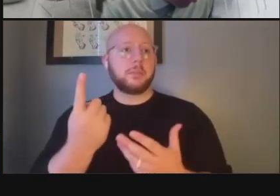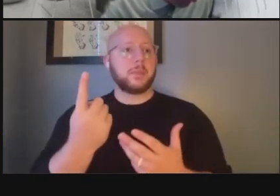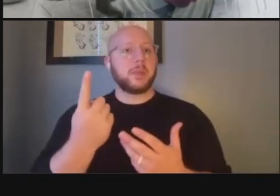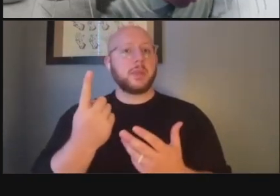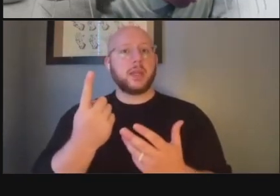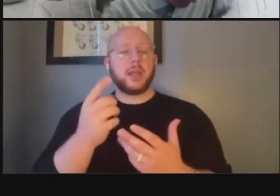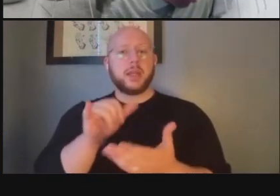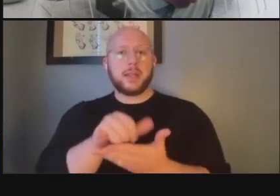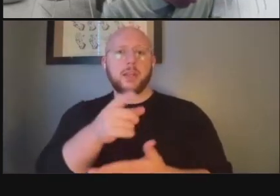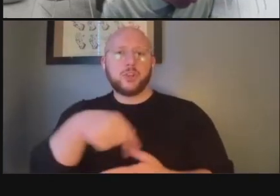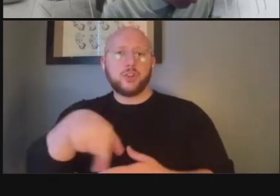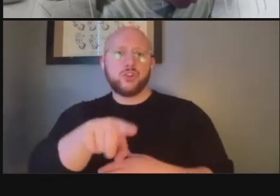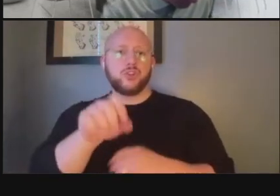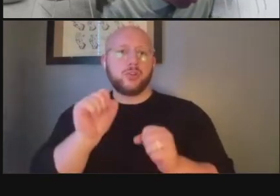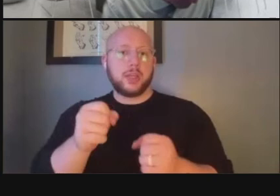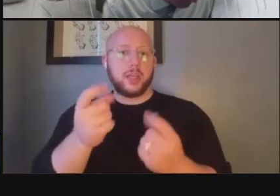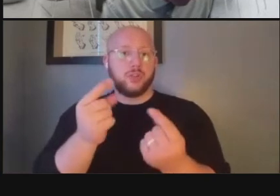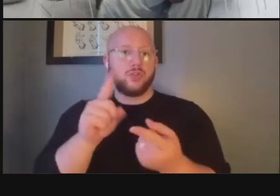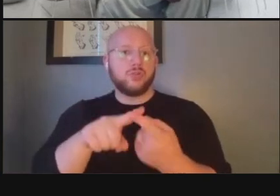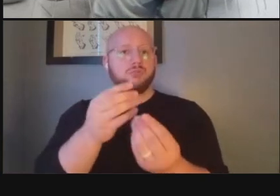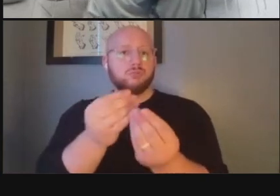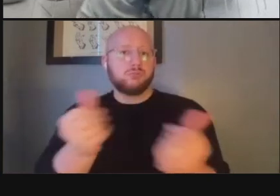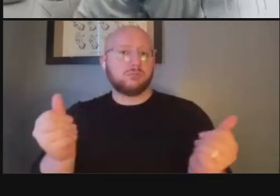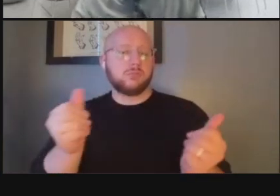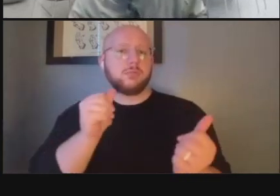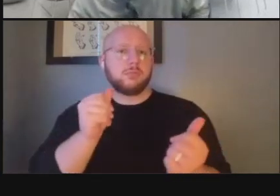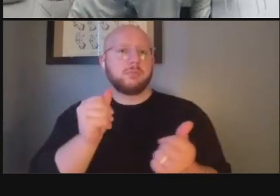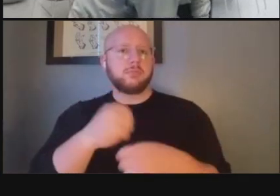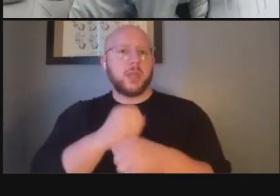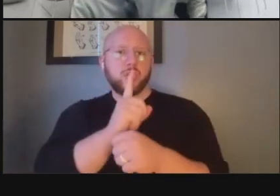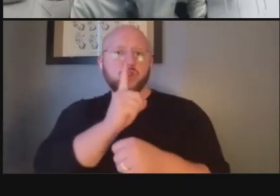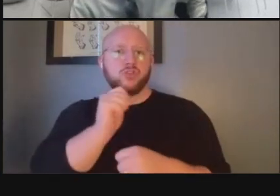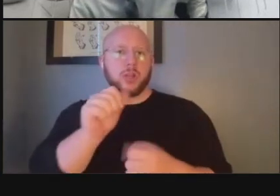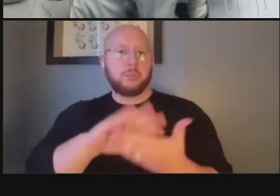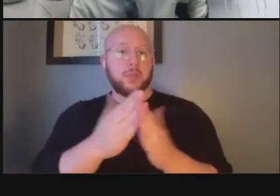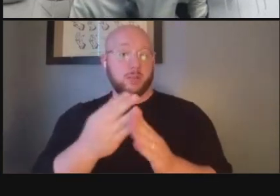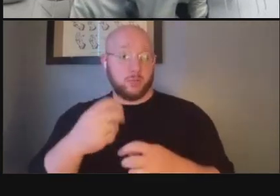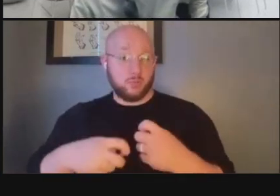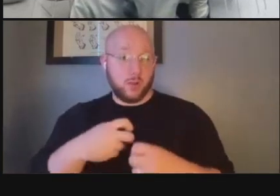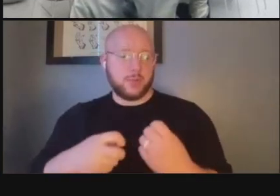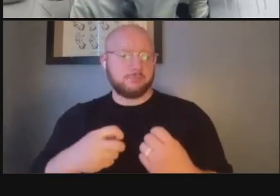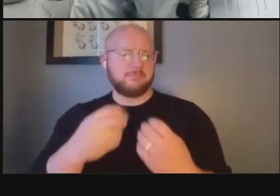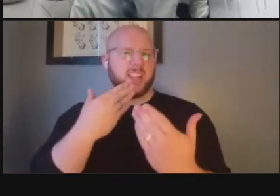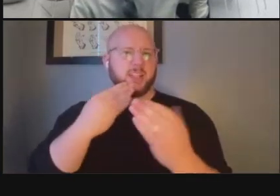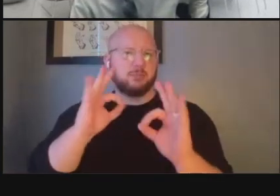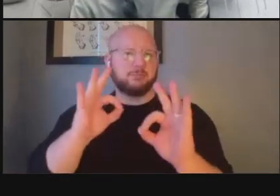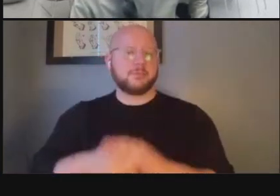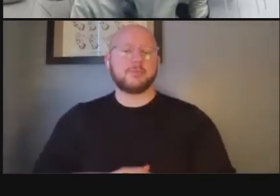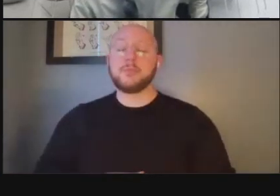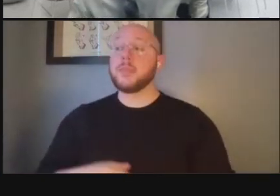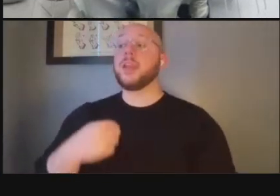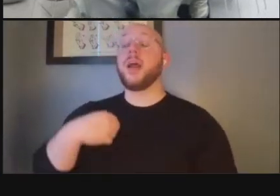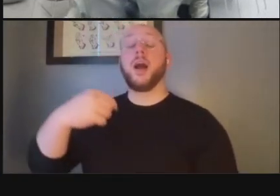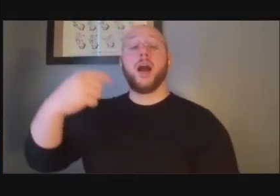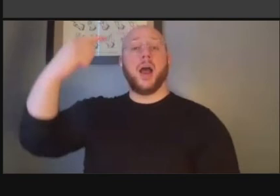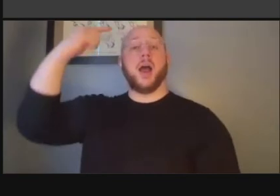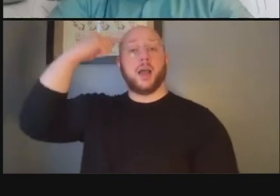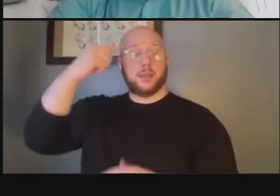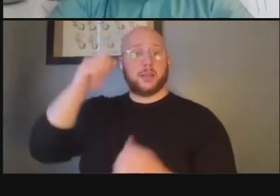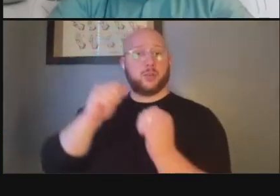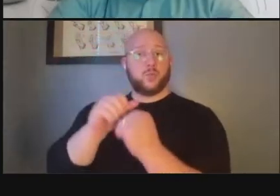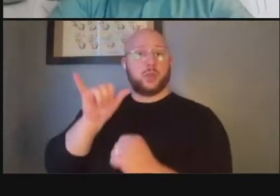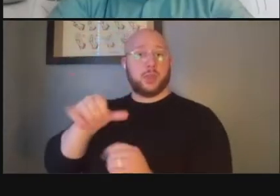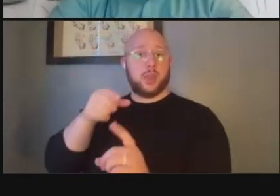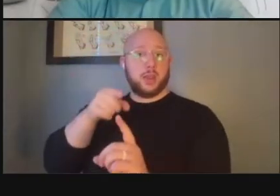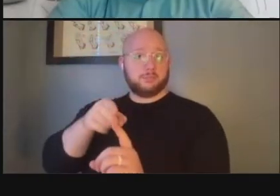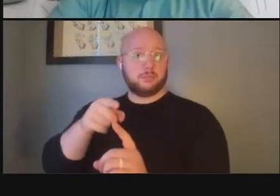make sure that this does not become a problem thank you um i think with that we we'd want to